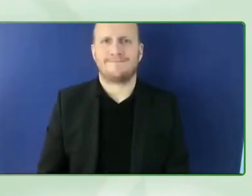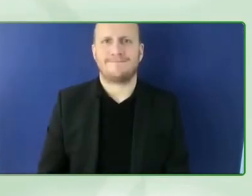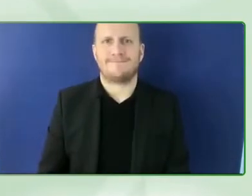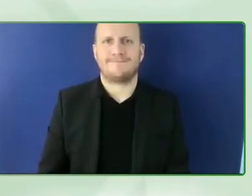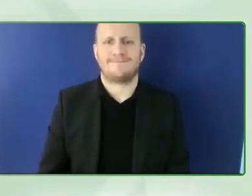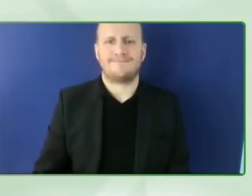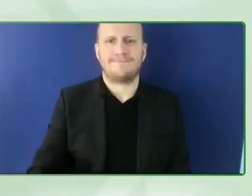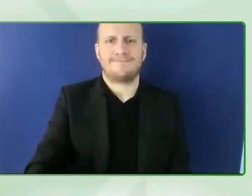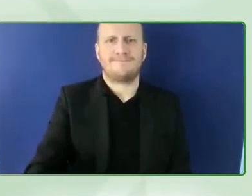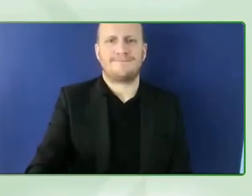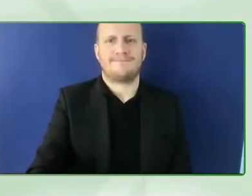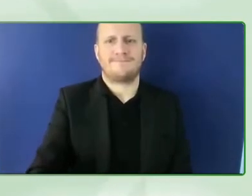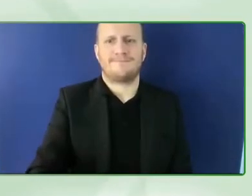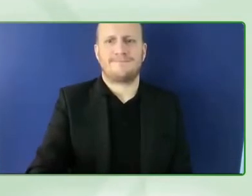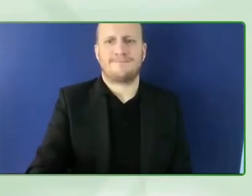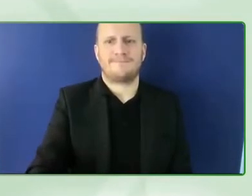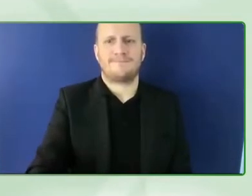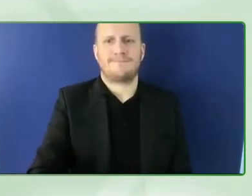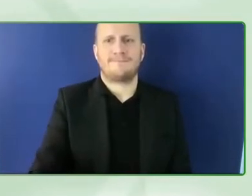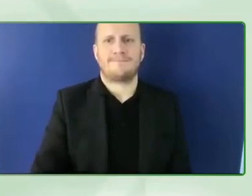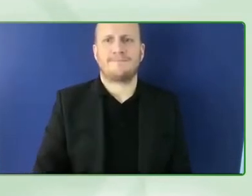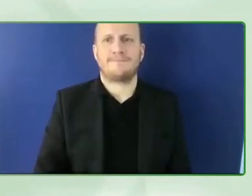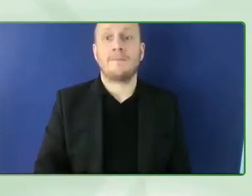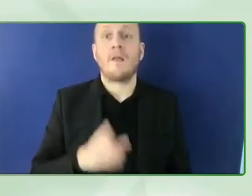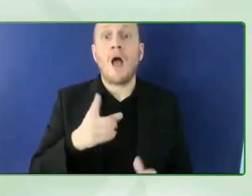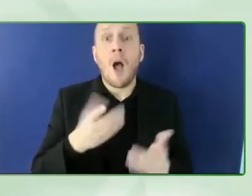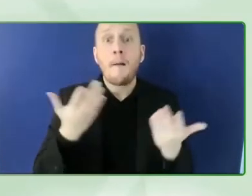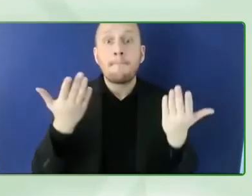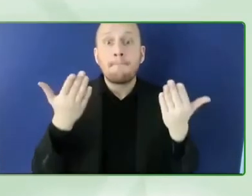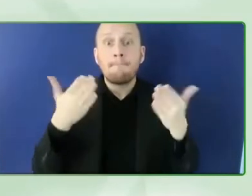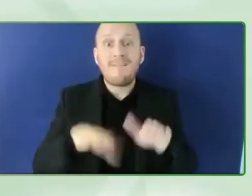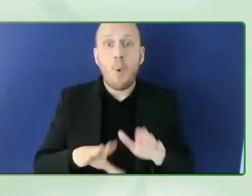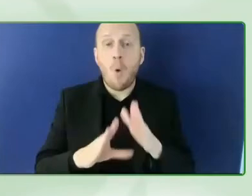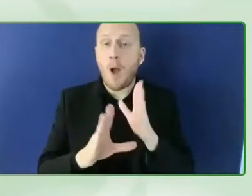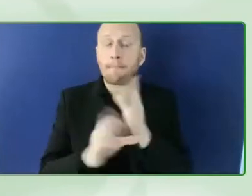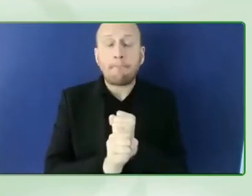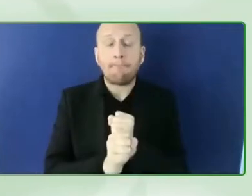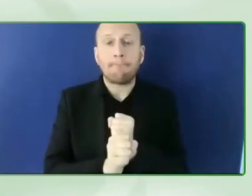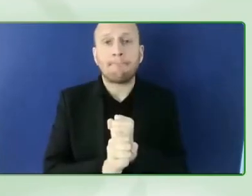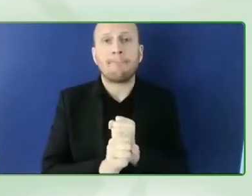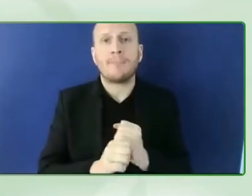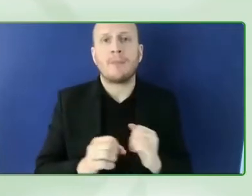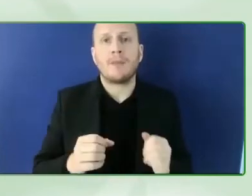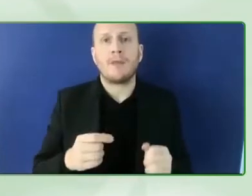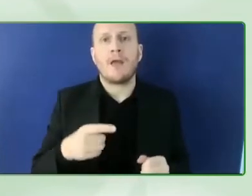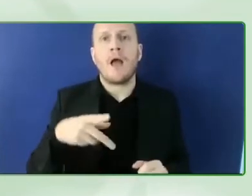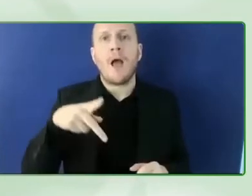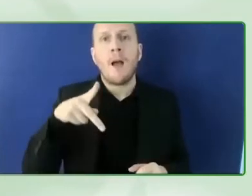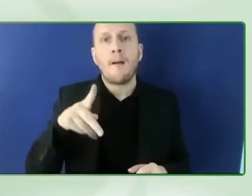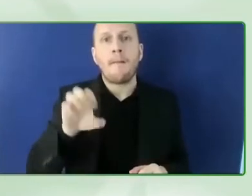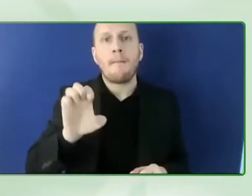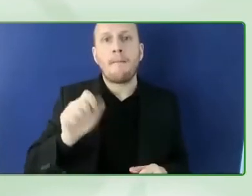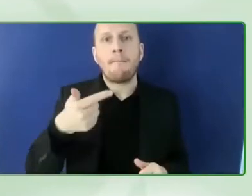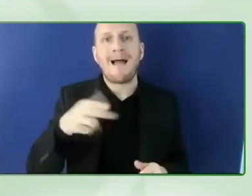and uh before we really close this we have a petra a graphic facilitator with us uh she summarized